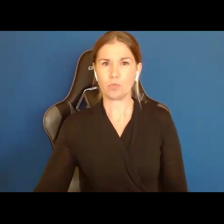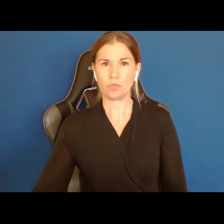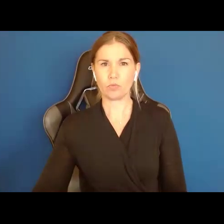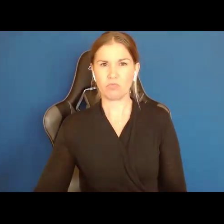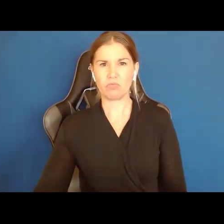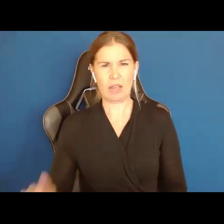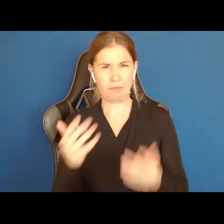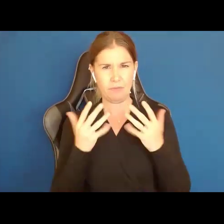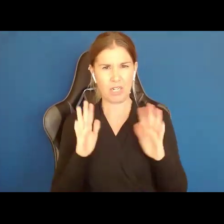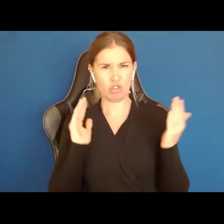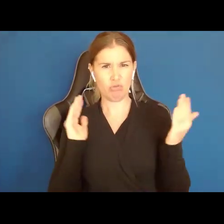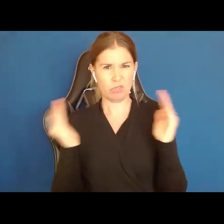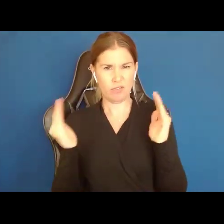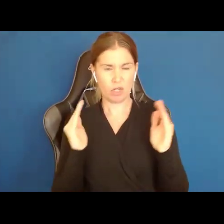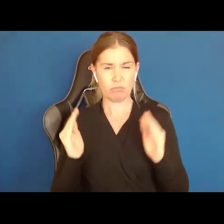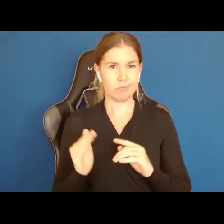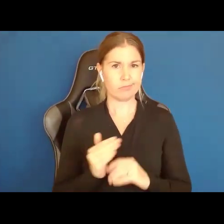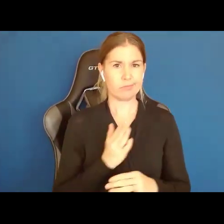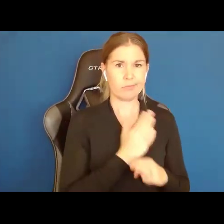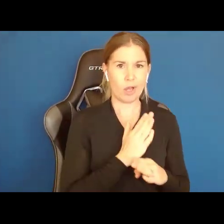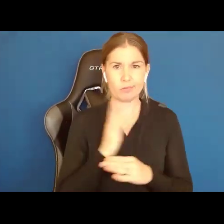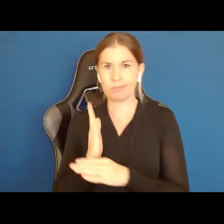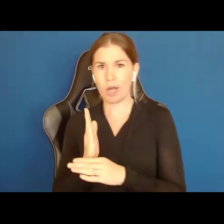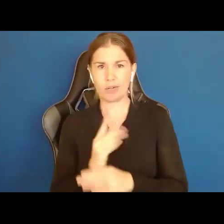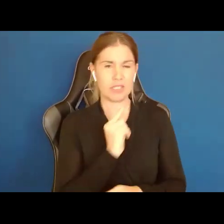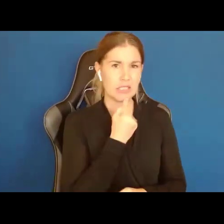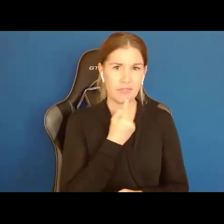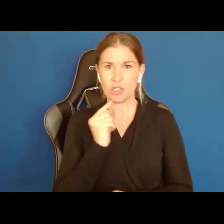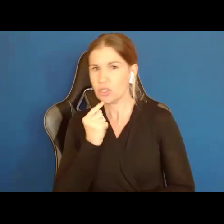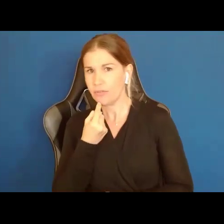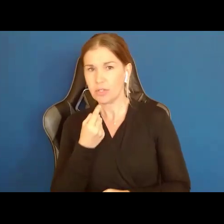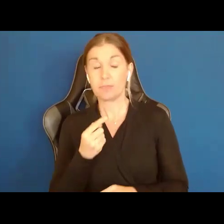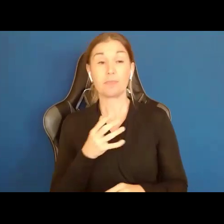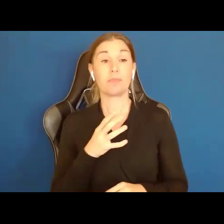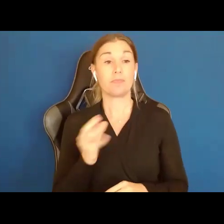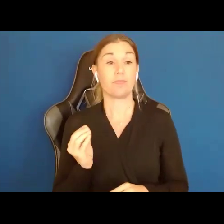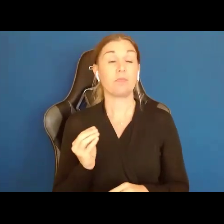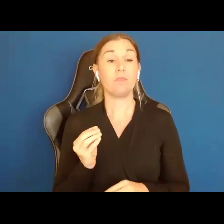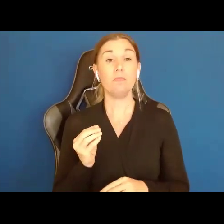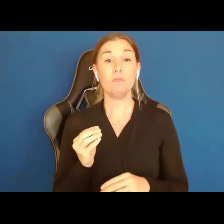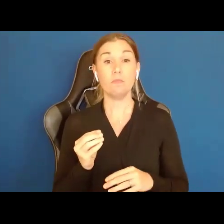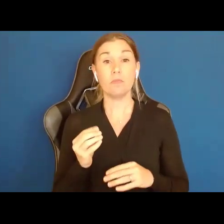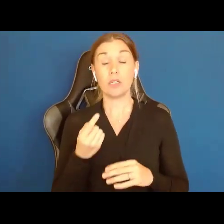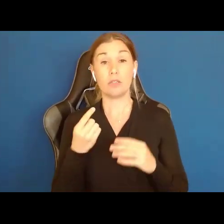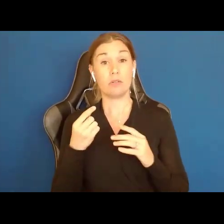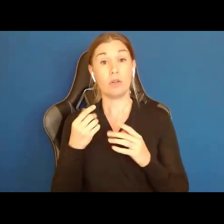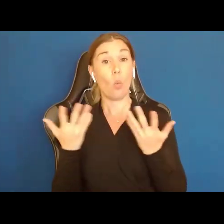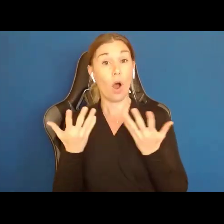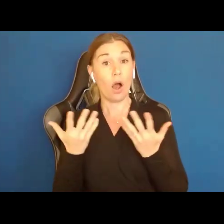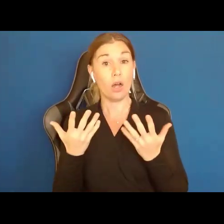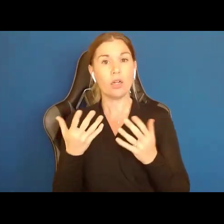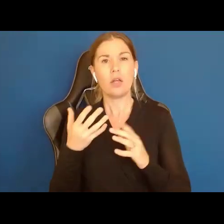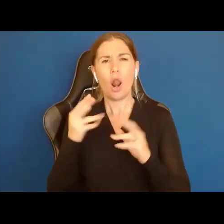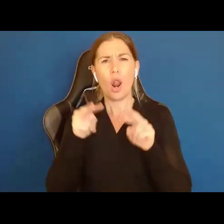And what the entire point was, was to look at the impact on certain things on quality of life.